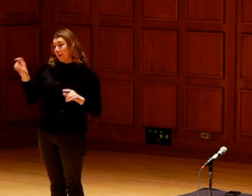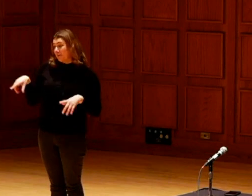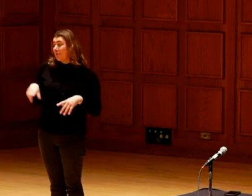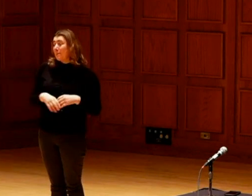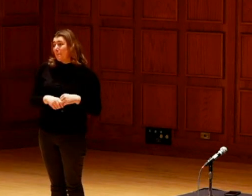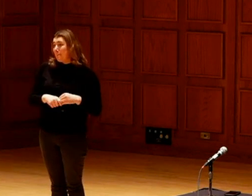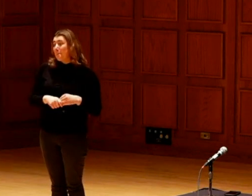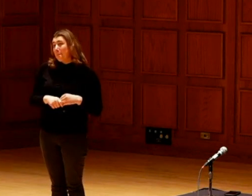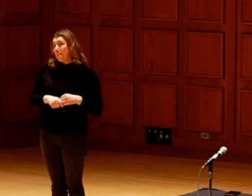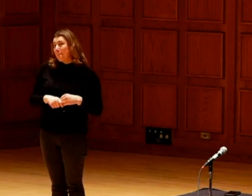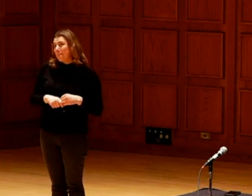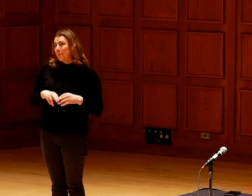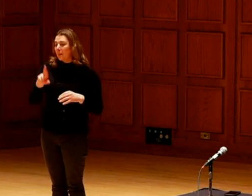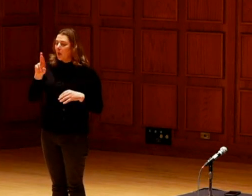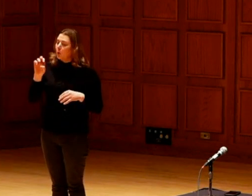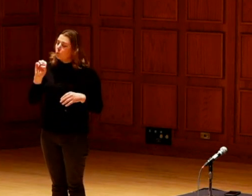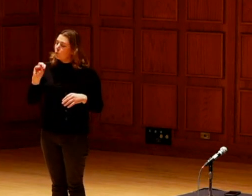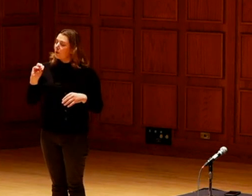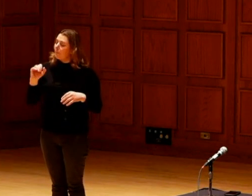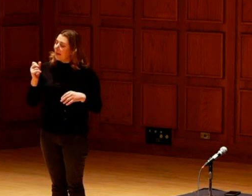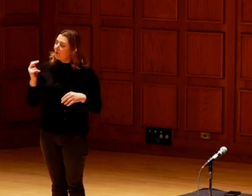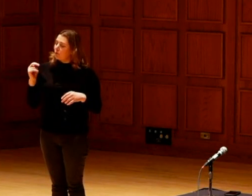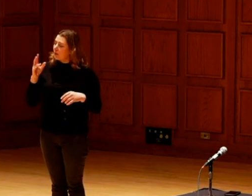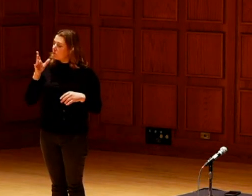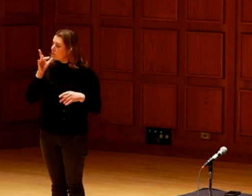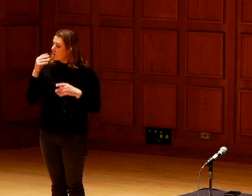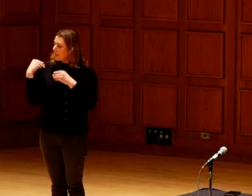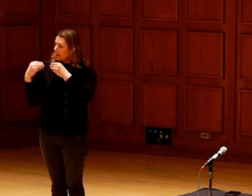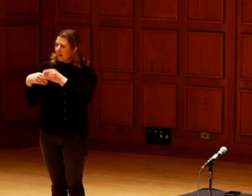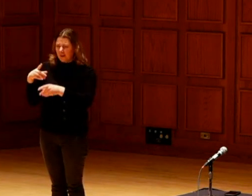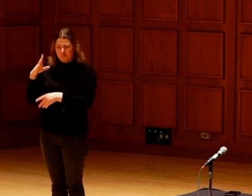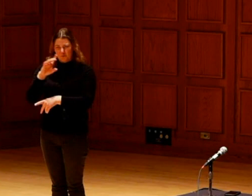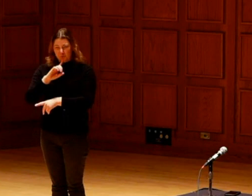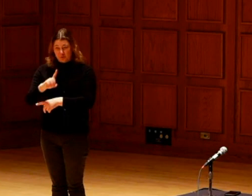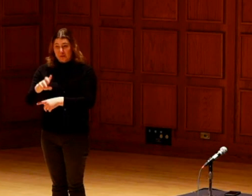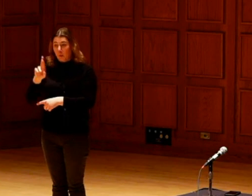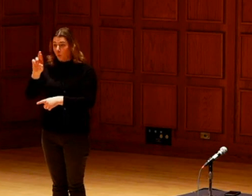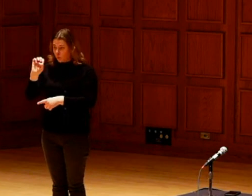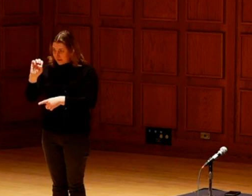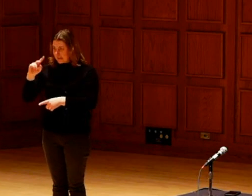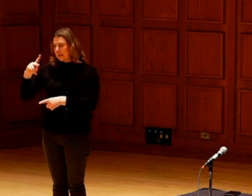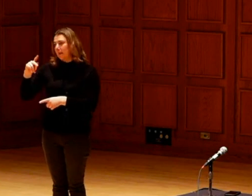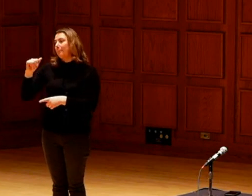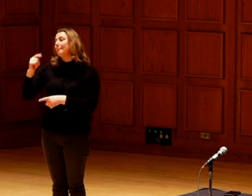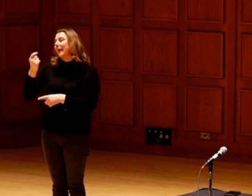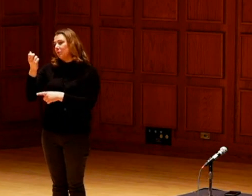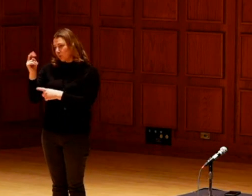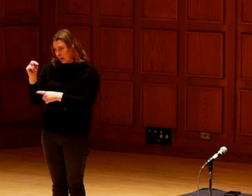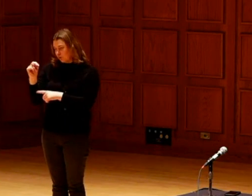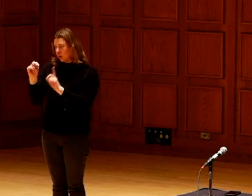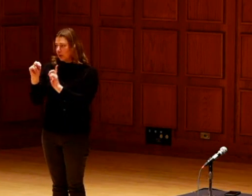Yeah. That's a great question, Tim. I think a lot of people are familiar with the term repatriation.